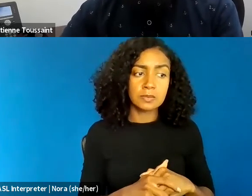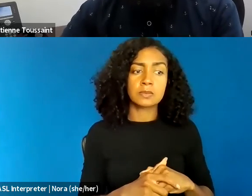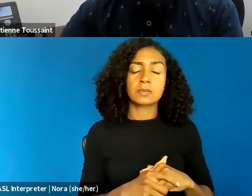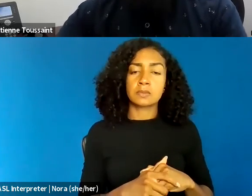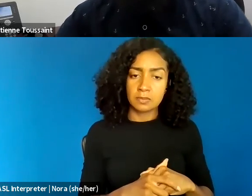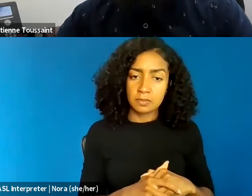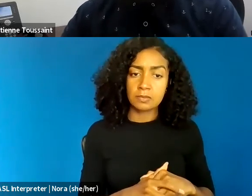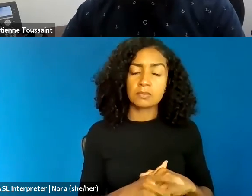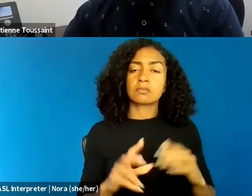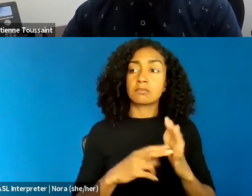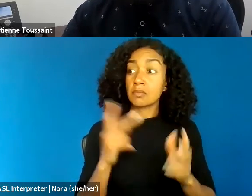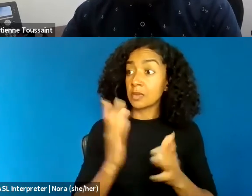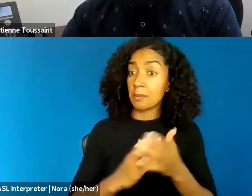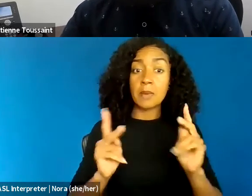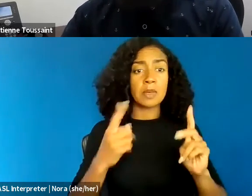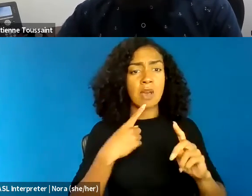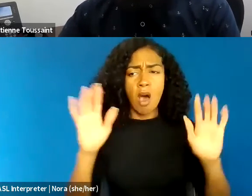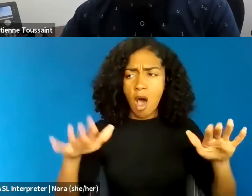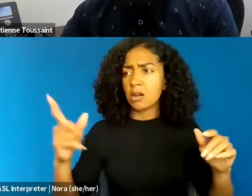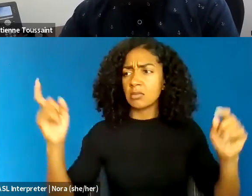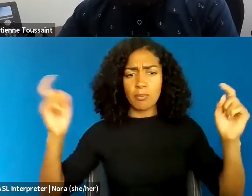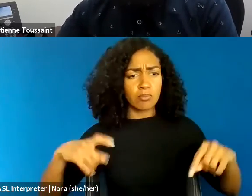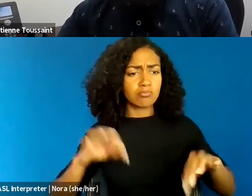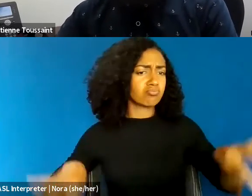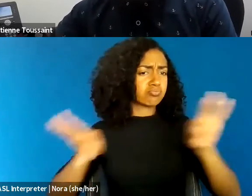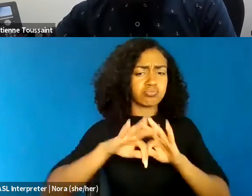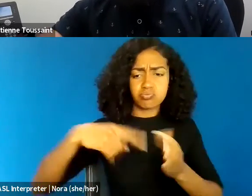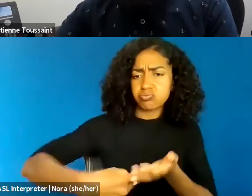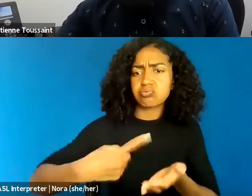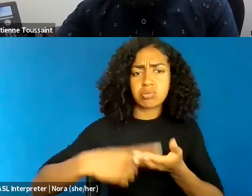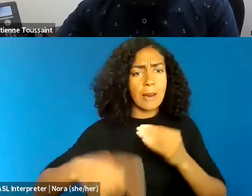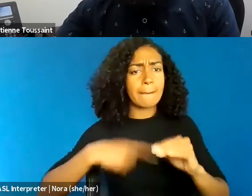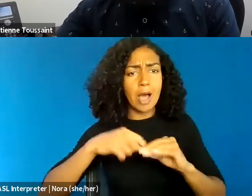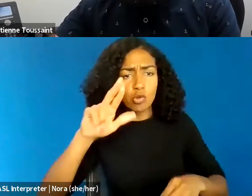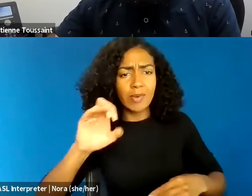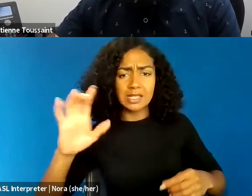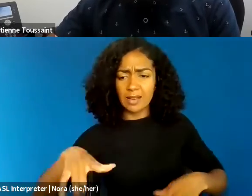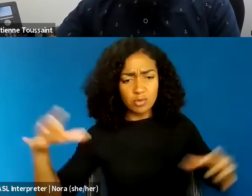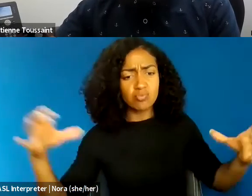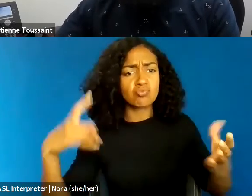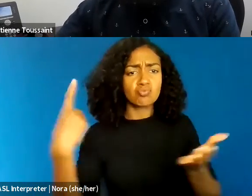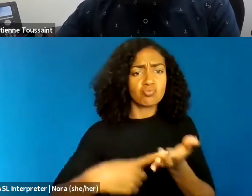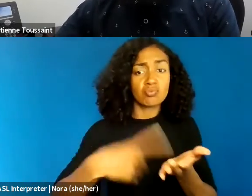we need to have some conversations about race, and if only everyone can understand how bad racism is,